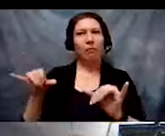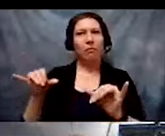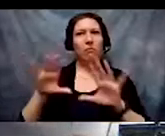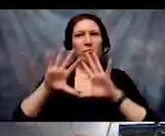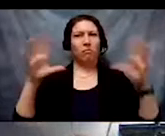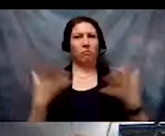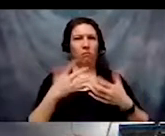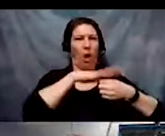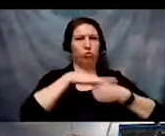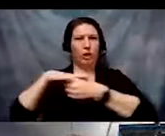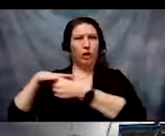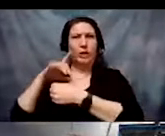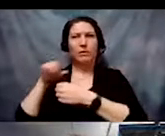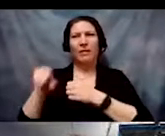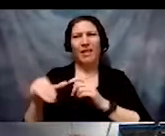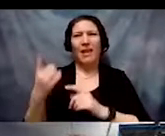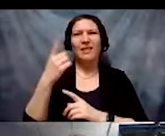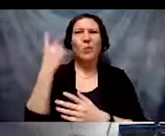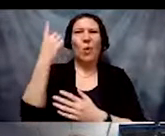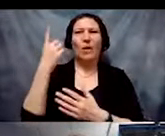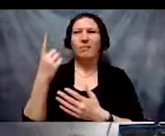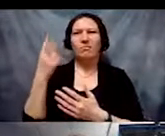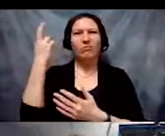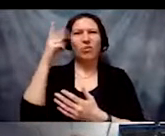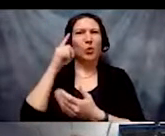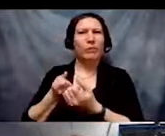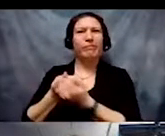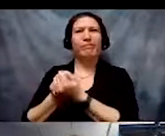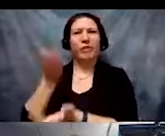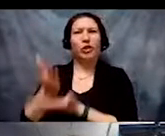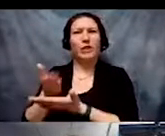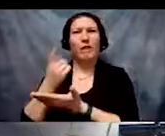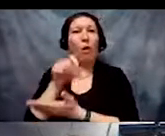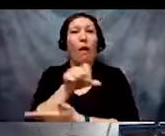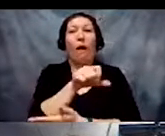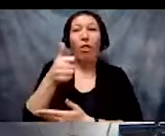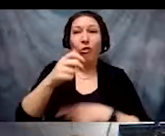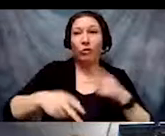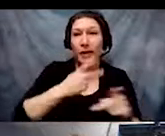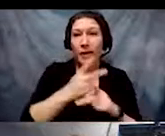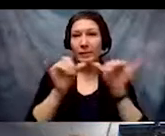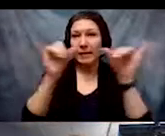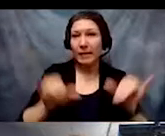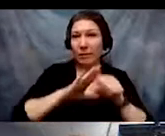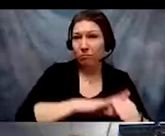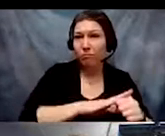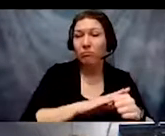it is used often to justifier for other forms of systemic oppression like racism,